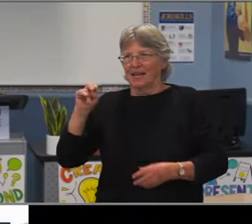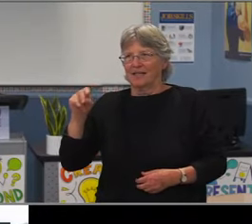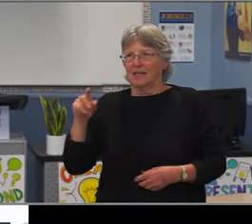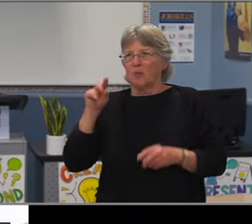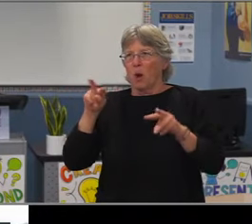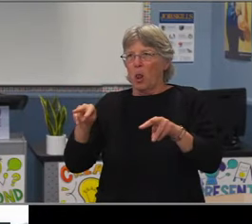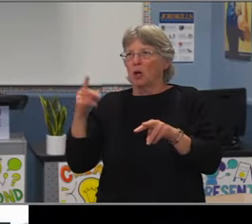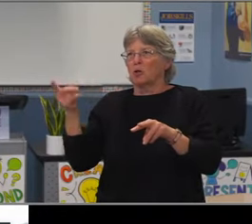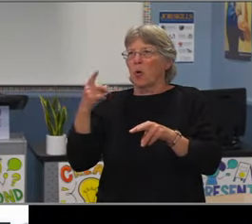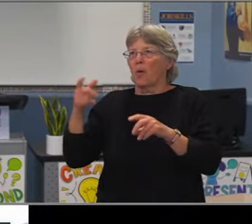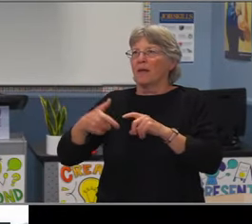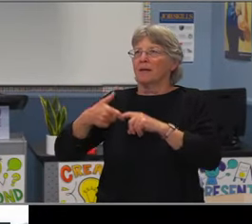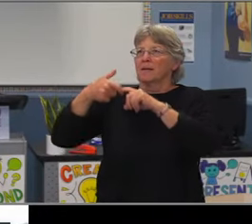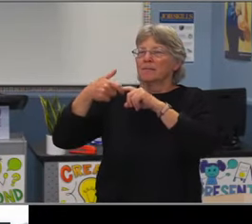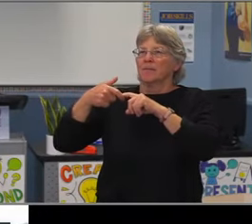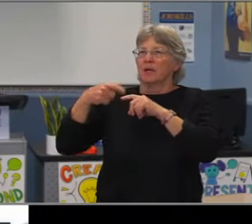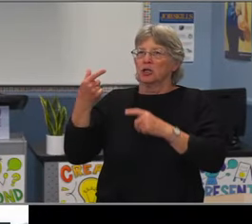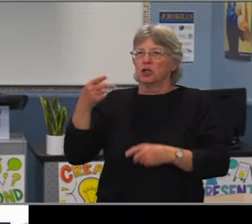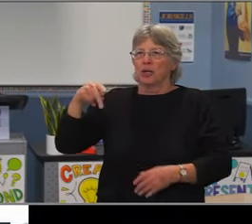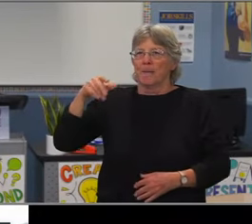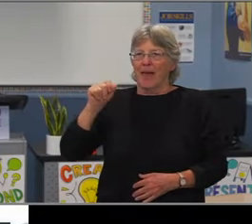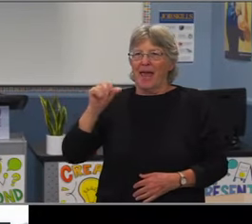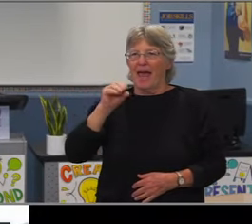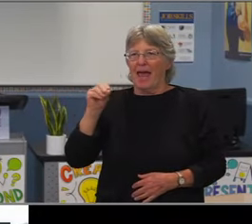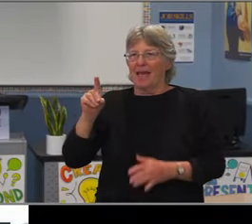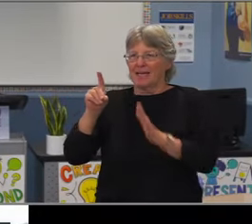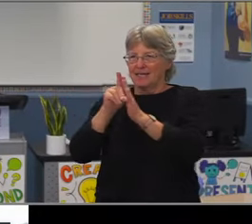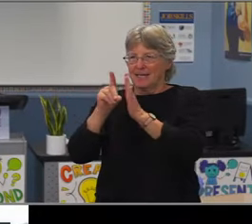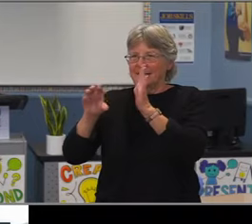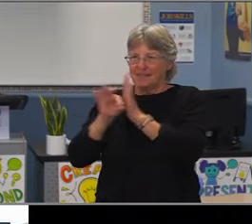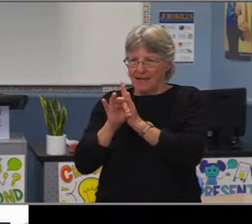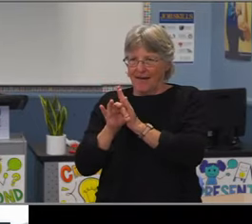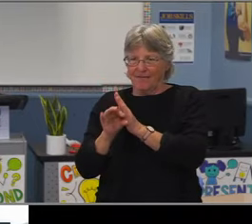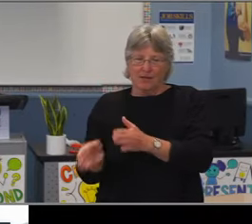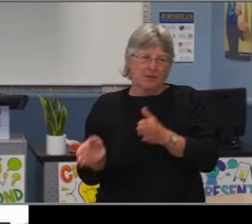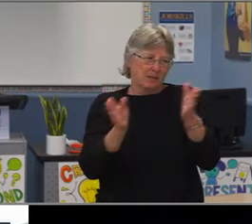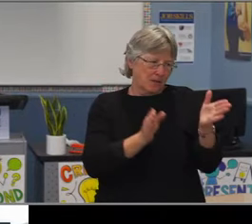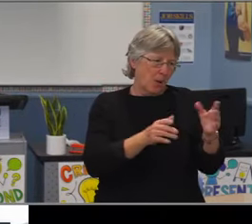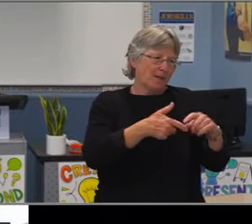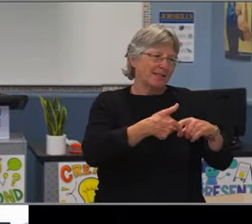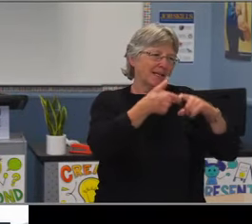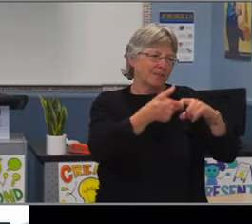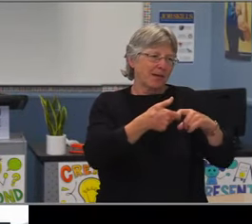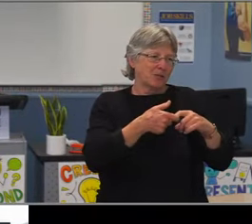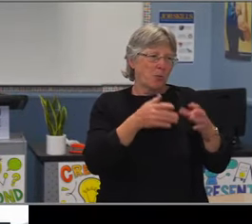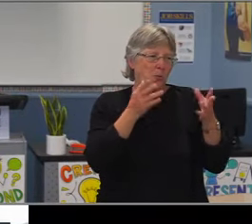to take those high-end, high stress, high whatever you wanna call academic classes for them to feel successful.